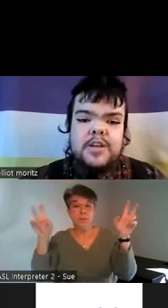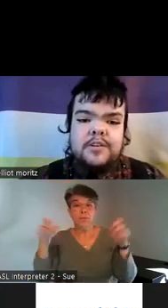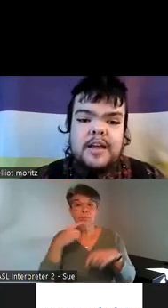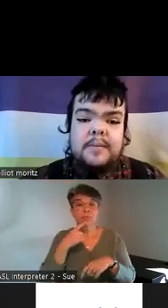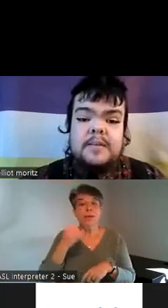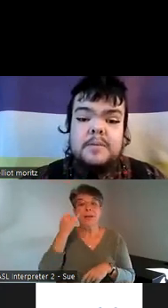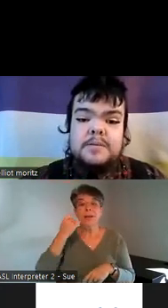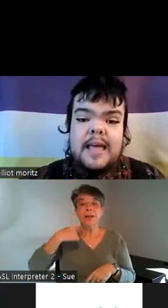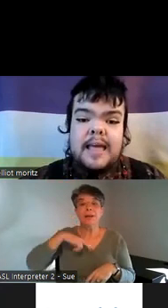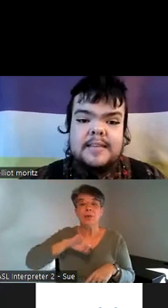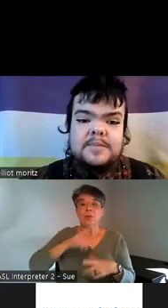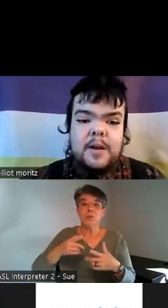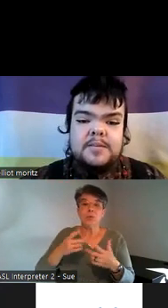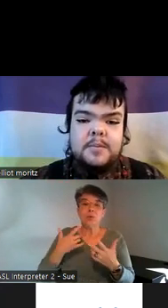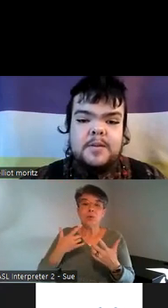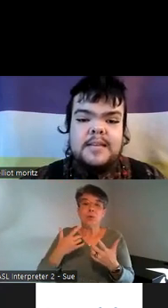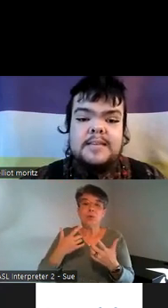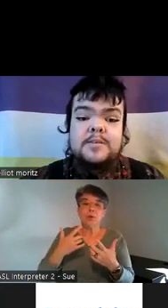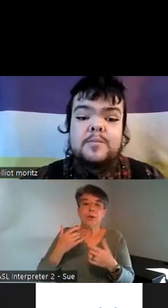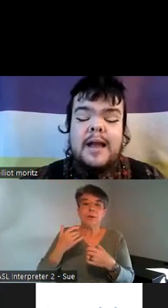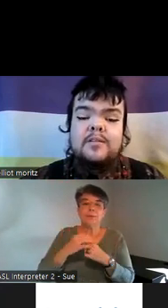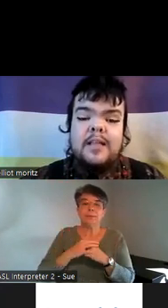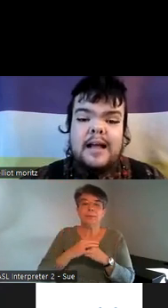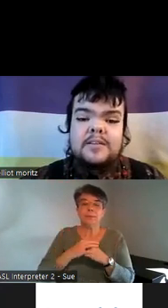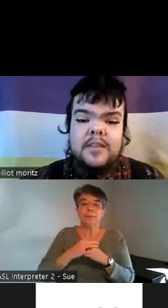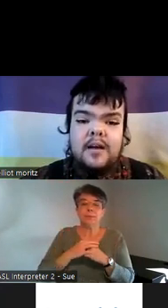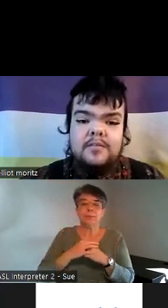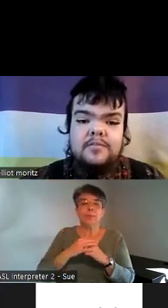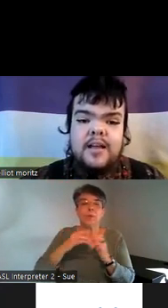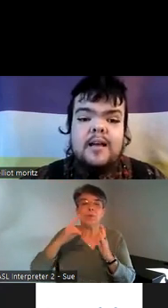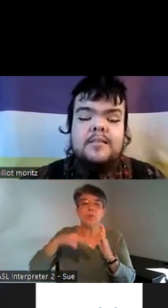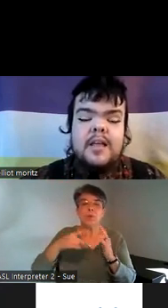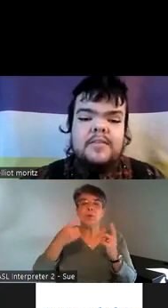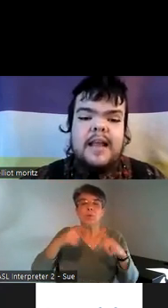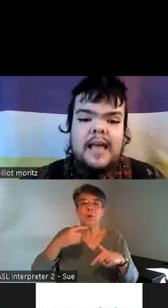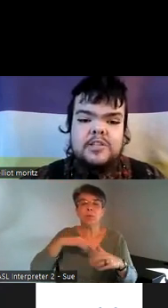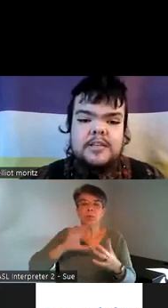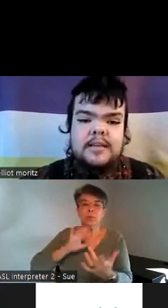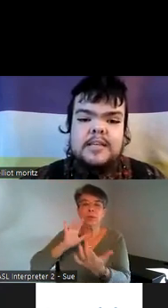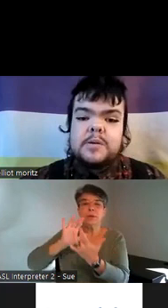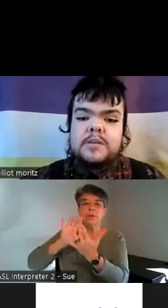each other and make the most access possible it is a radical Act of Love Love In Action is when